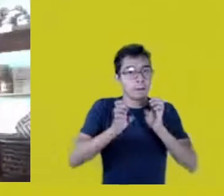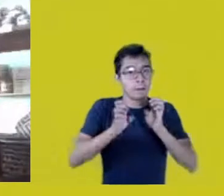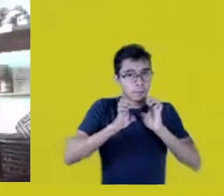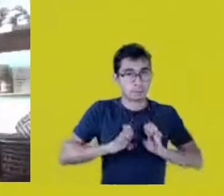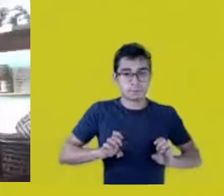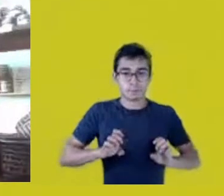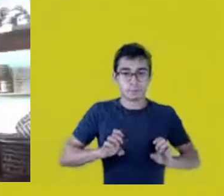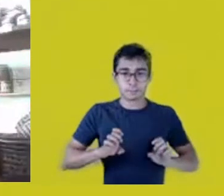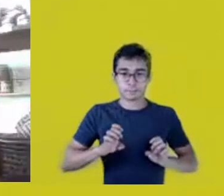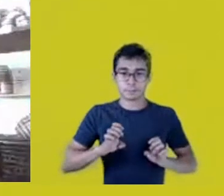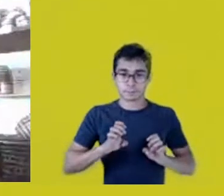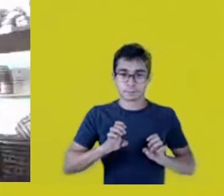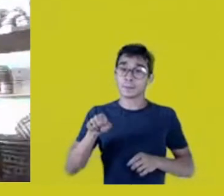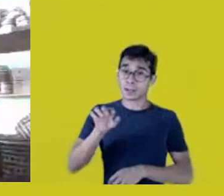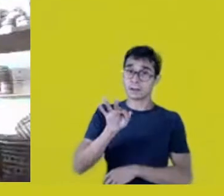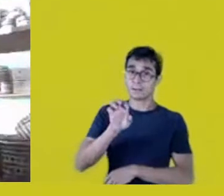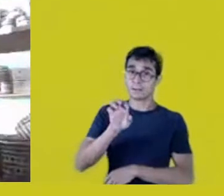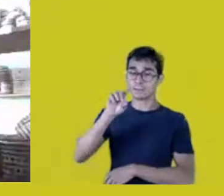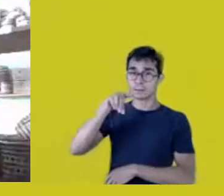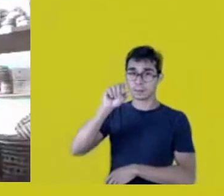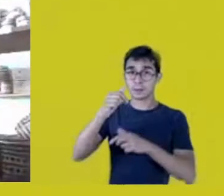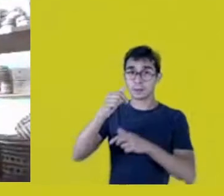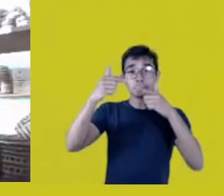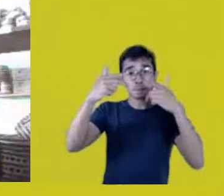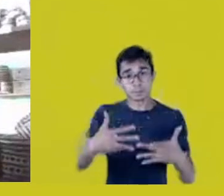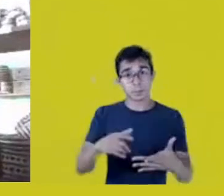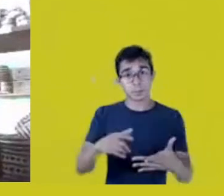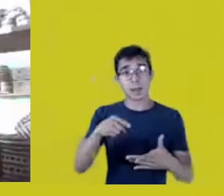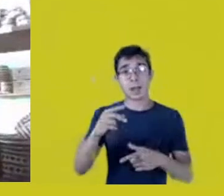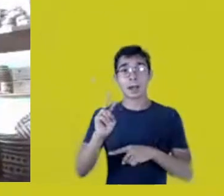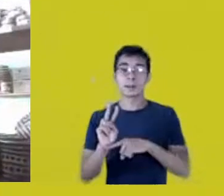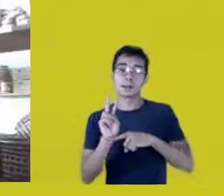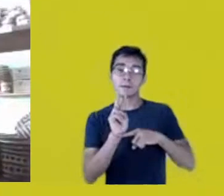what Fernanda proposed, giving back, a fair trade.